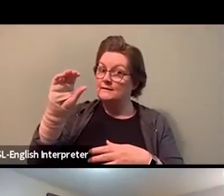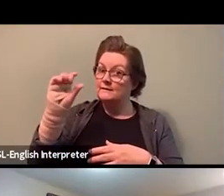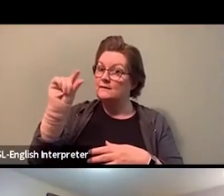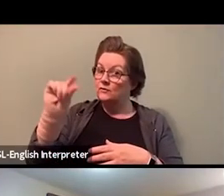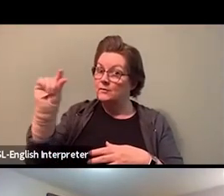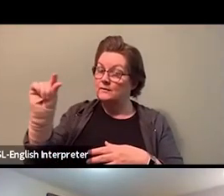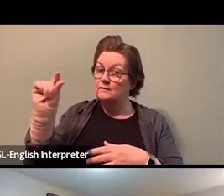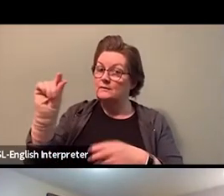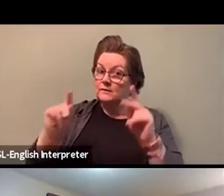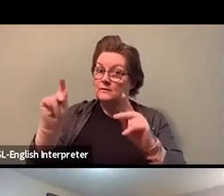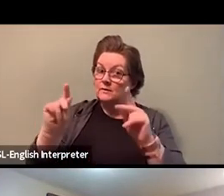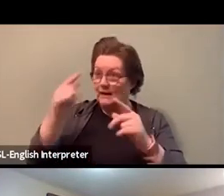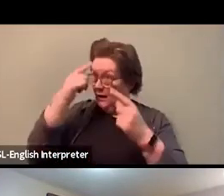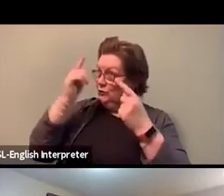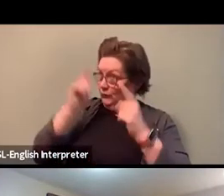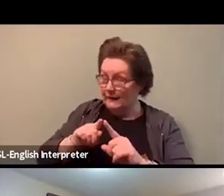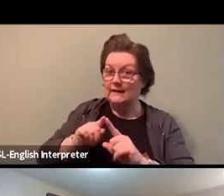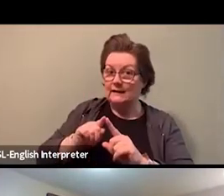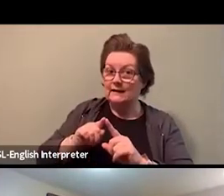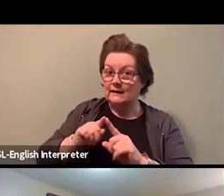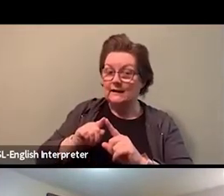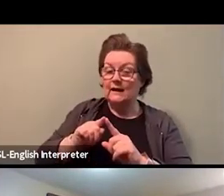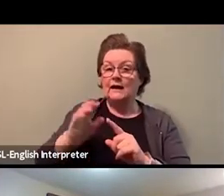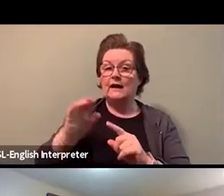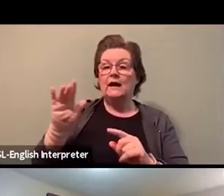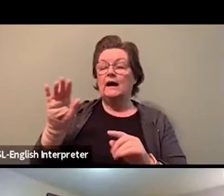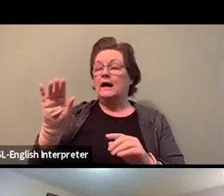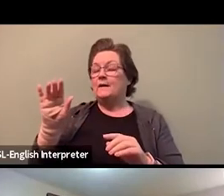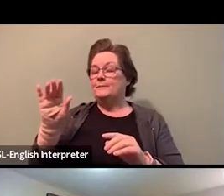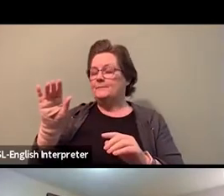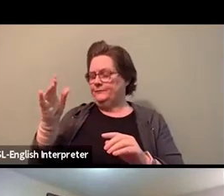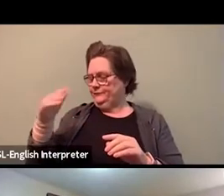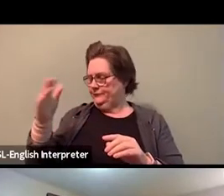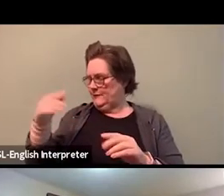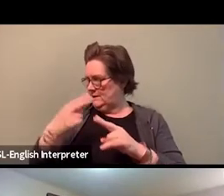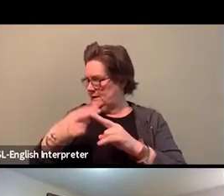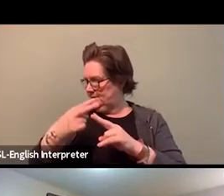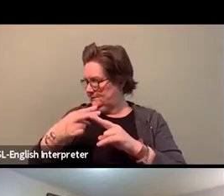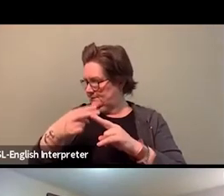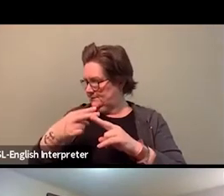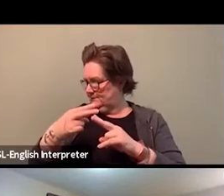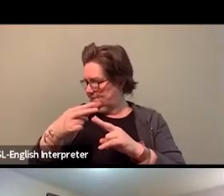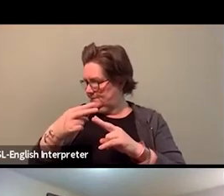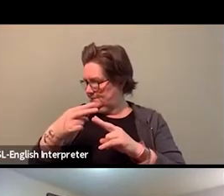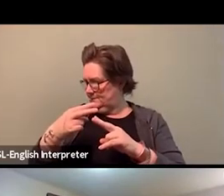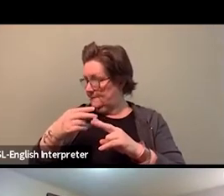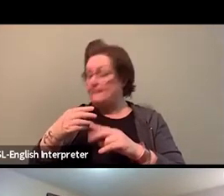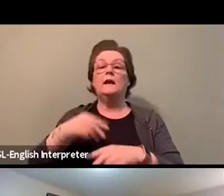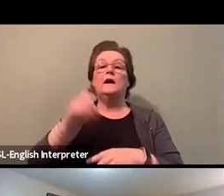You know, we have, what's his name? Dr. Williams saying paid sick days.